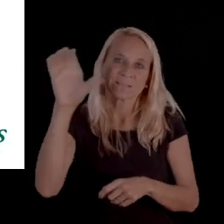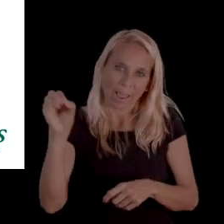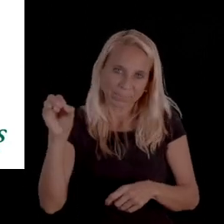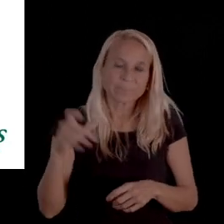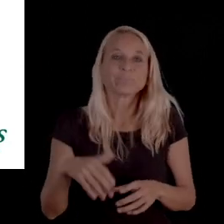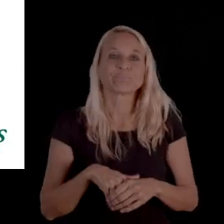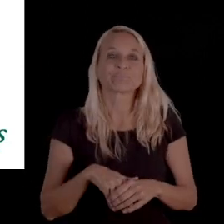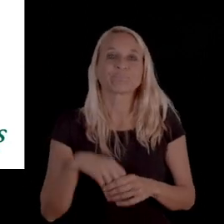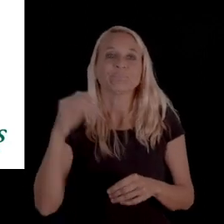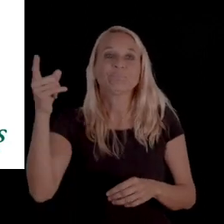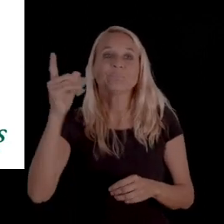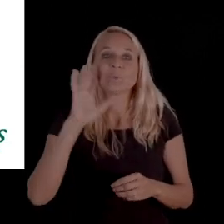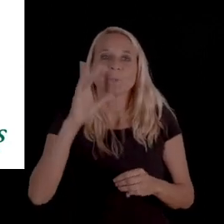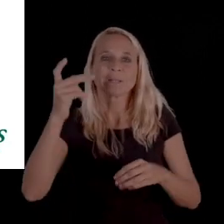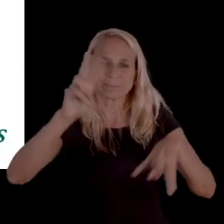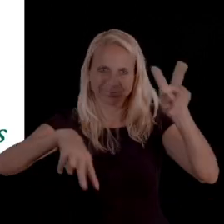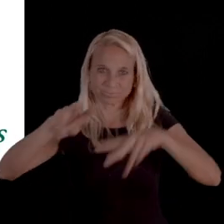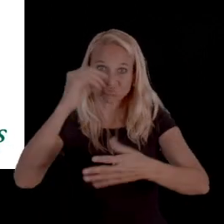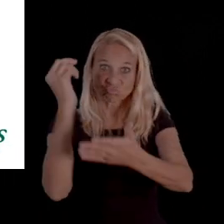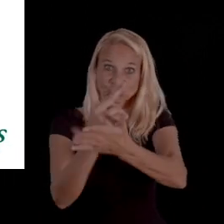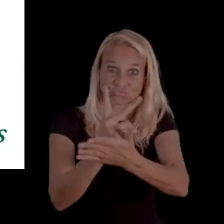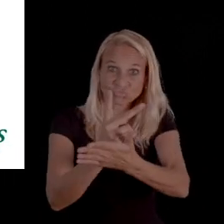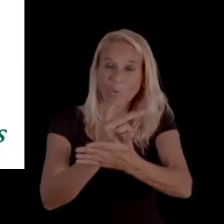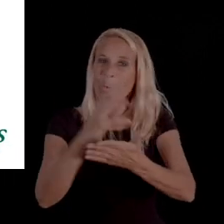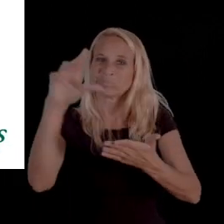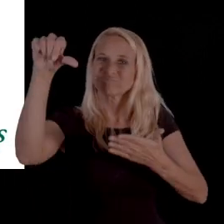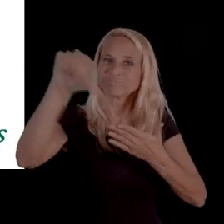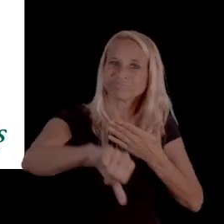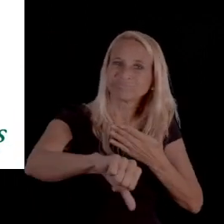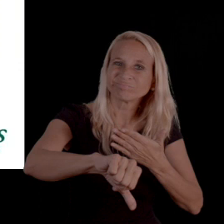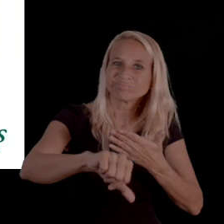and they're the ones that will issue authorizations, denials, or approvals.